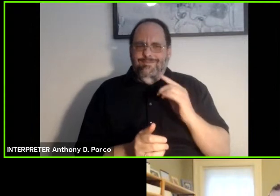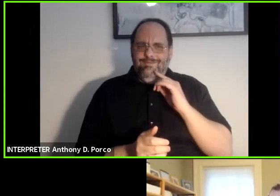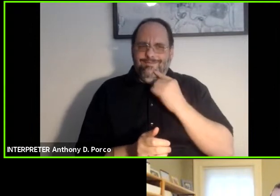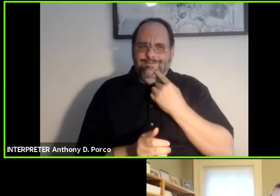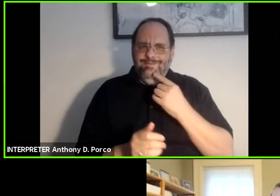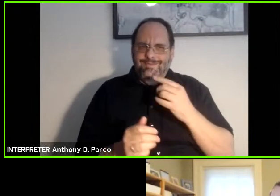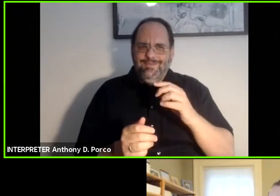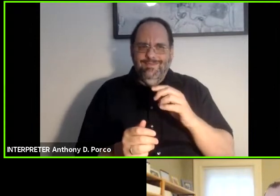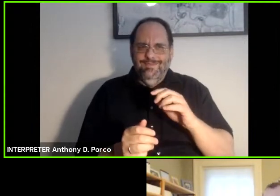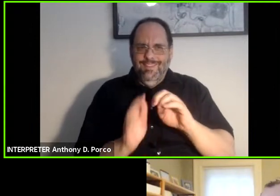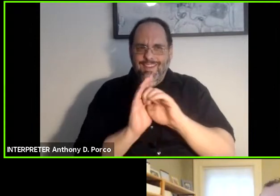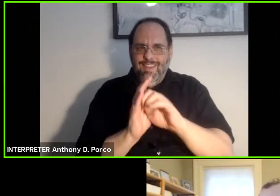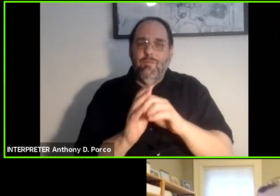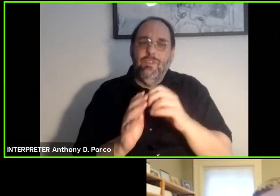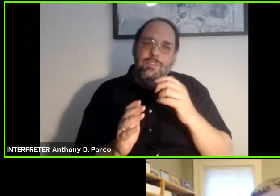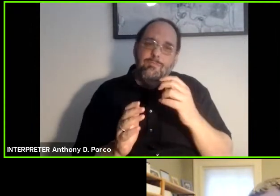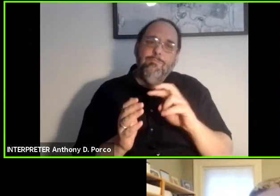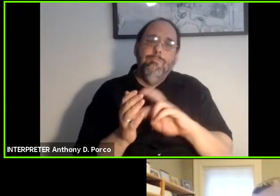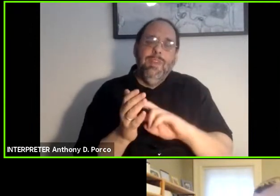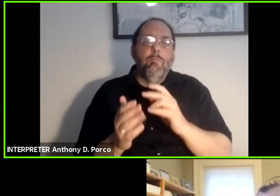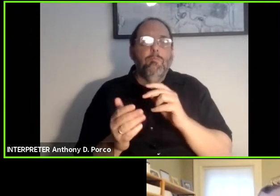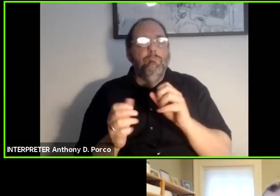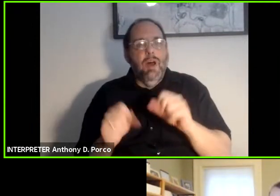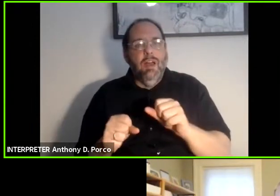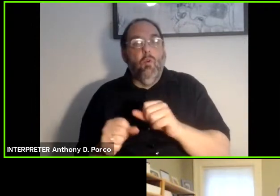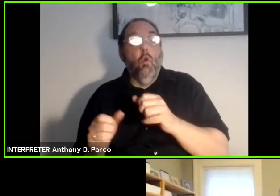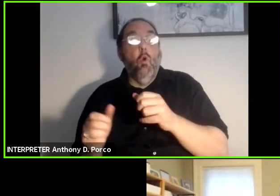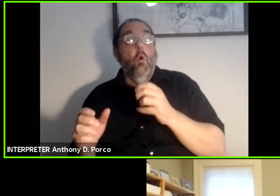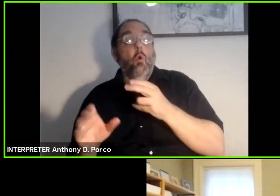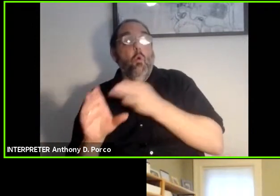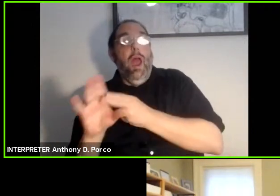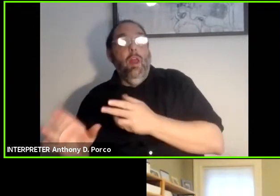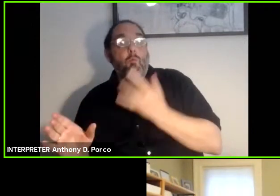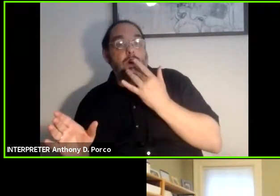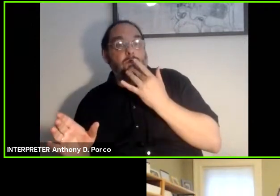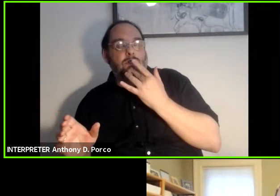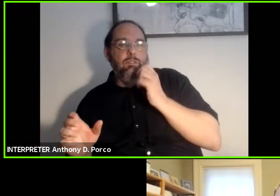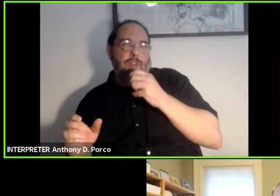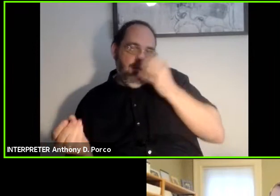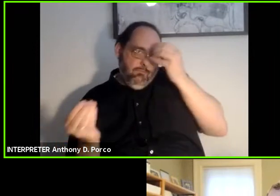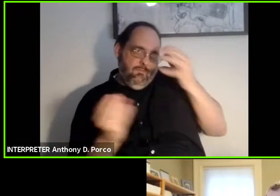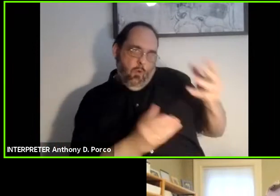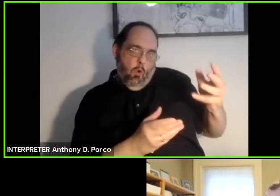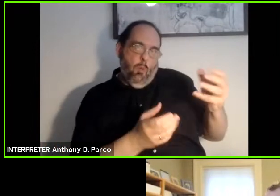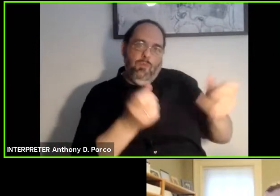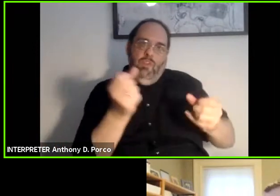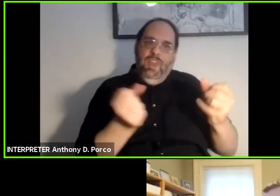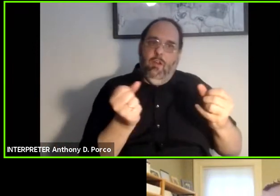possible to pass preferences from the rider into the vehicle. And that sort of capability could